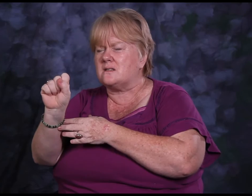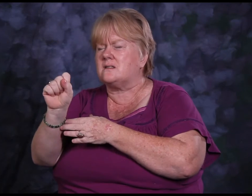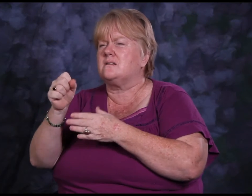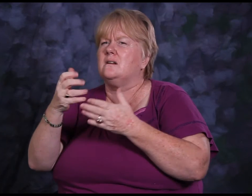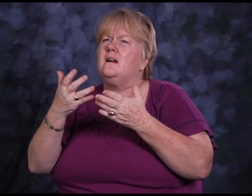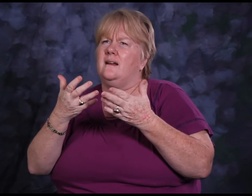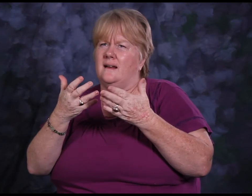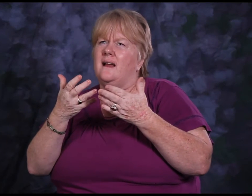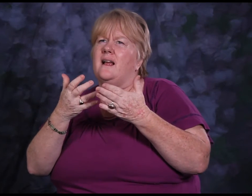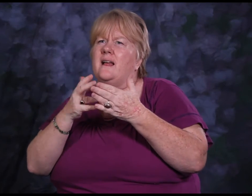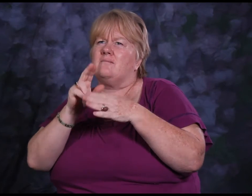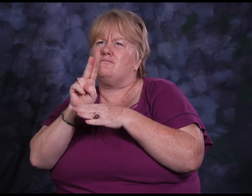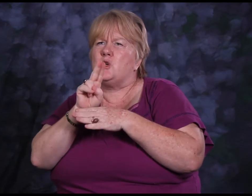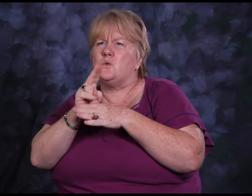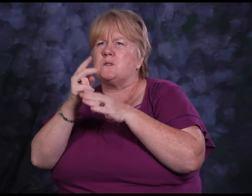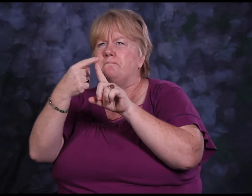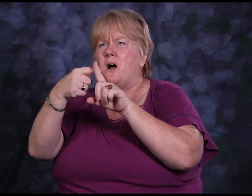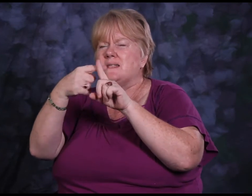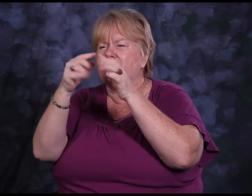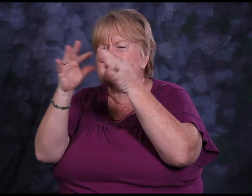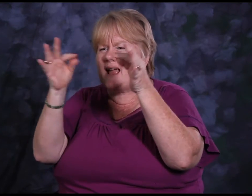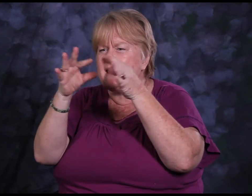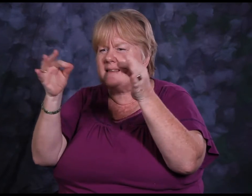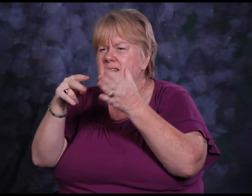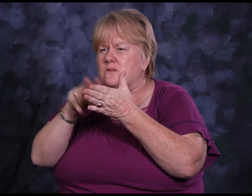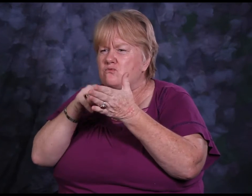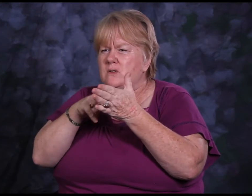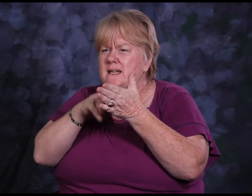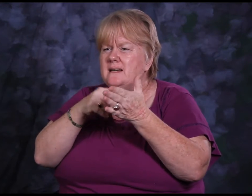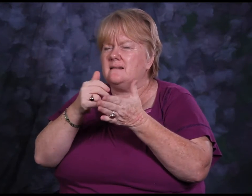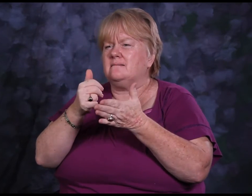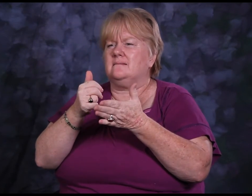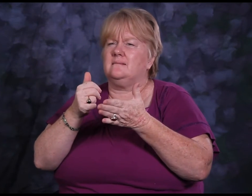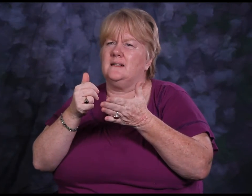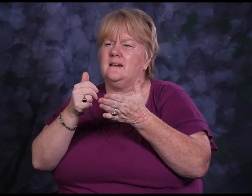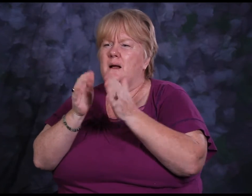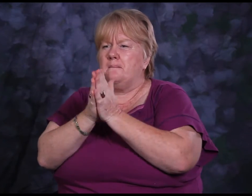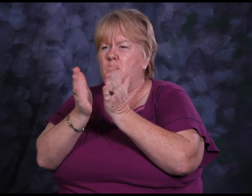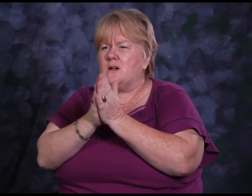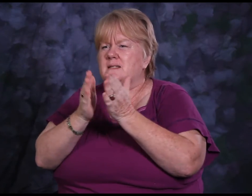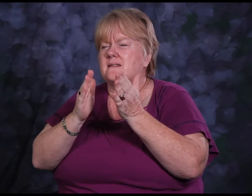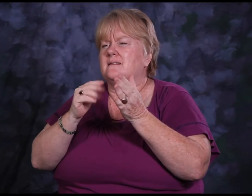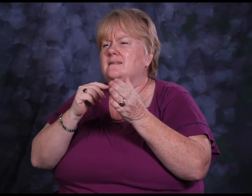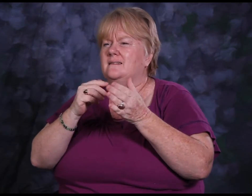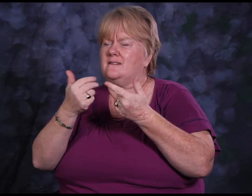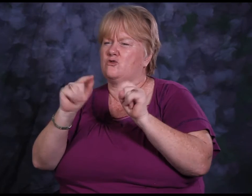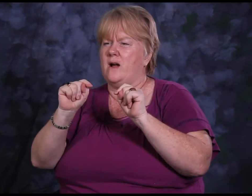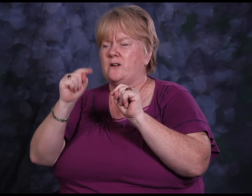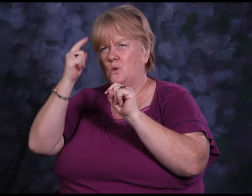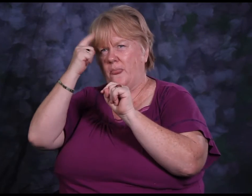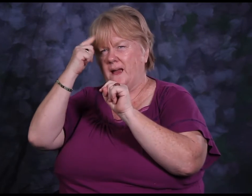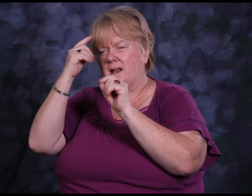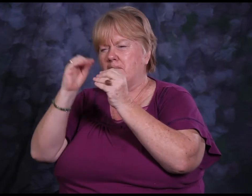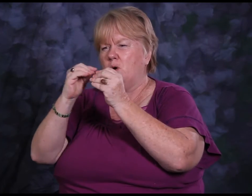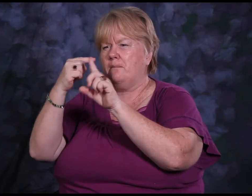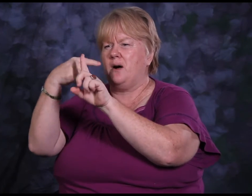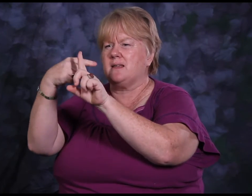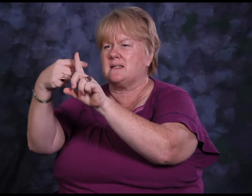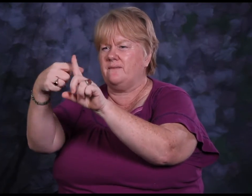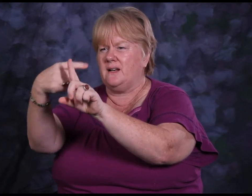So that would be like reading inspirational quotes, to read books that help me think in a more optimistic way.